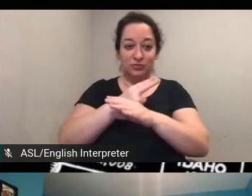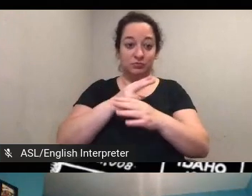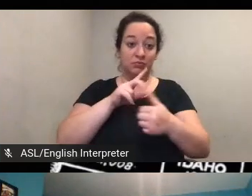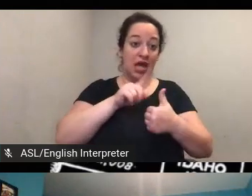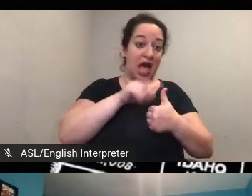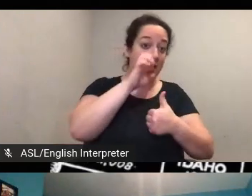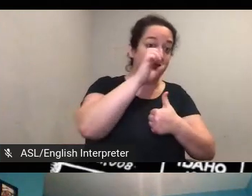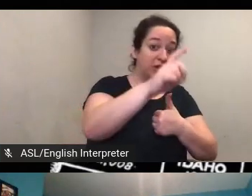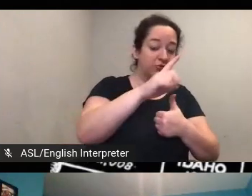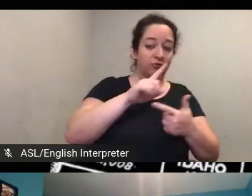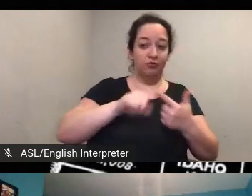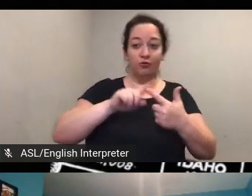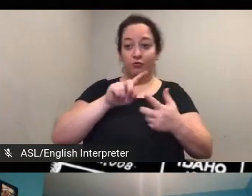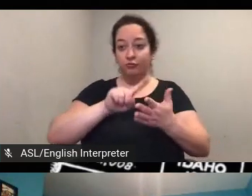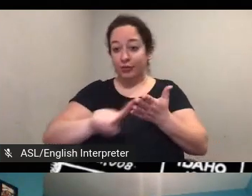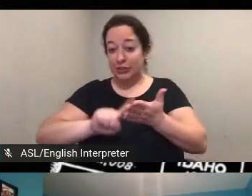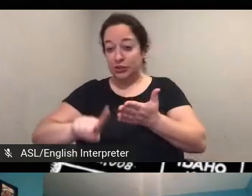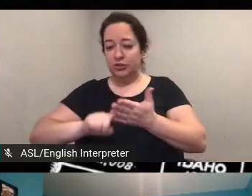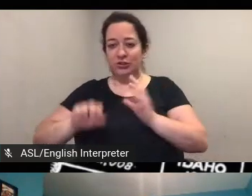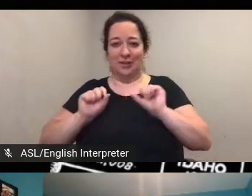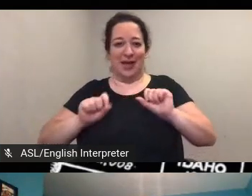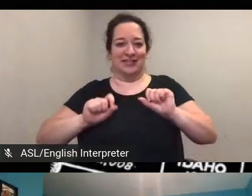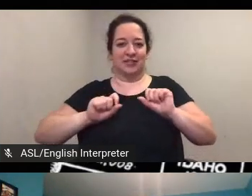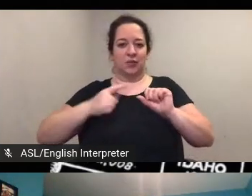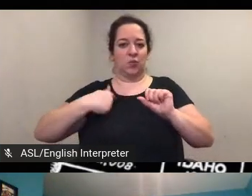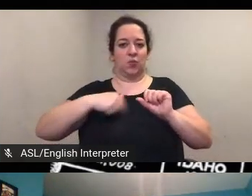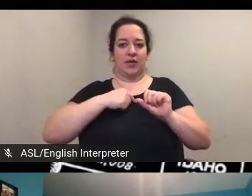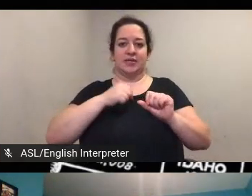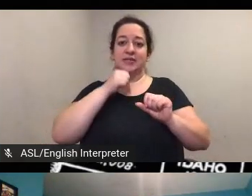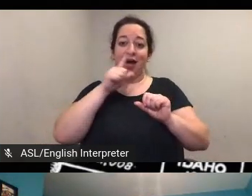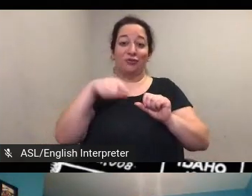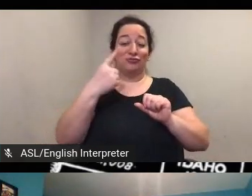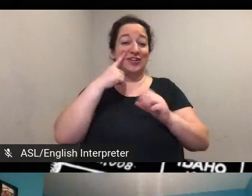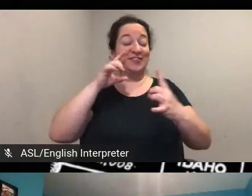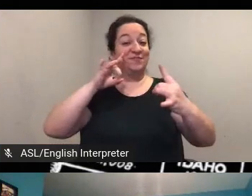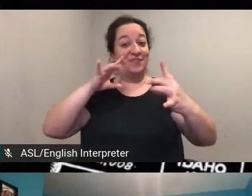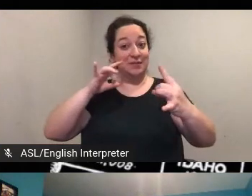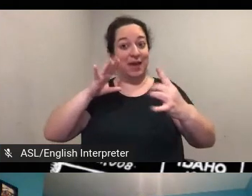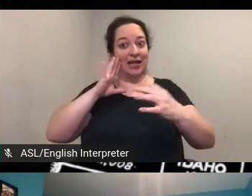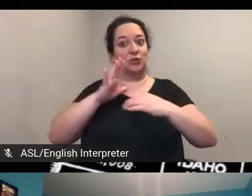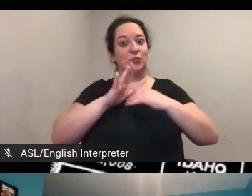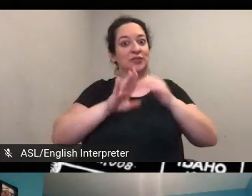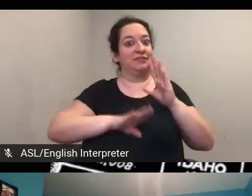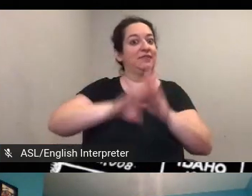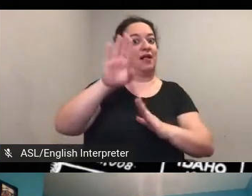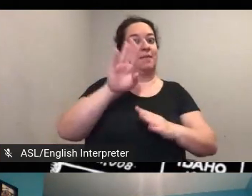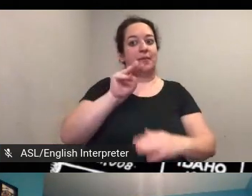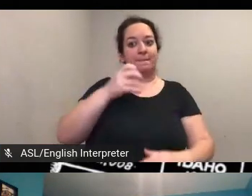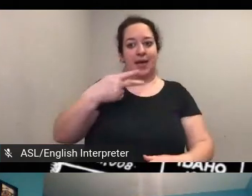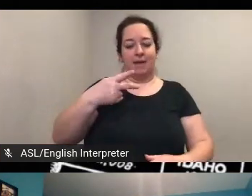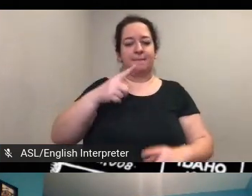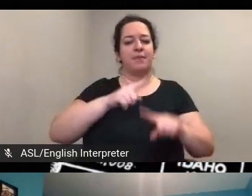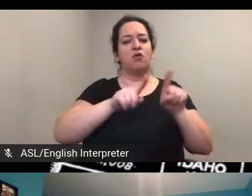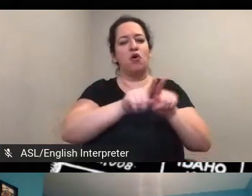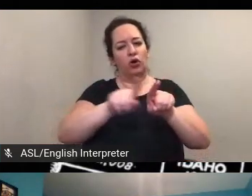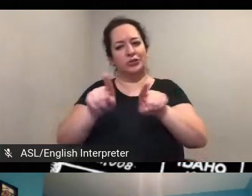an educational or research capacity we would love to hear not just feedback that could also help us develop the map but